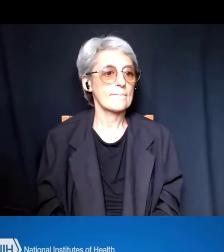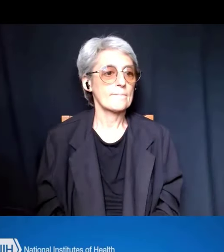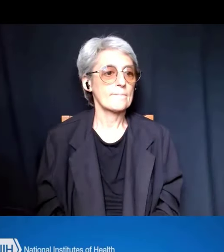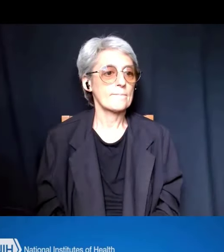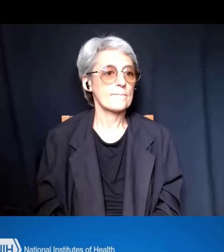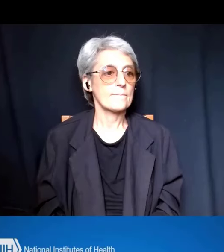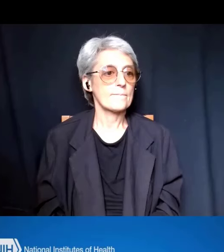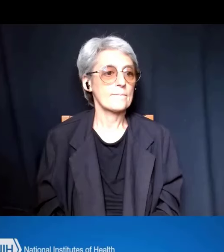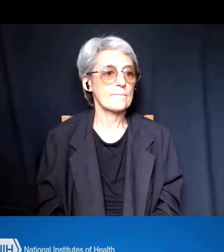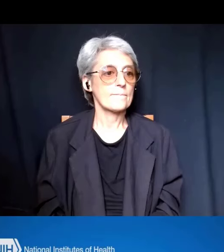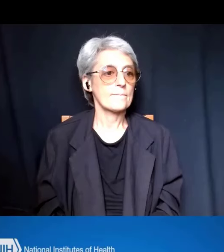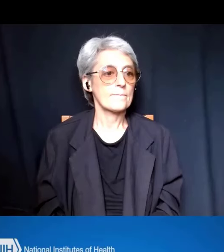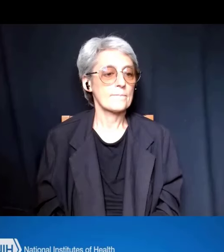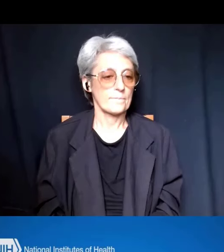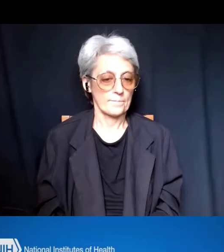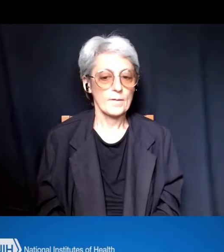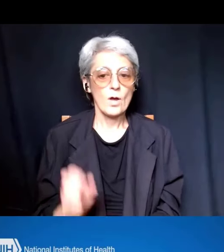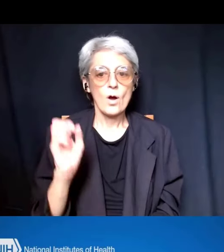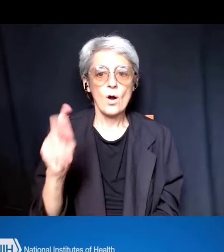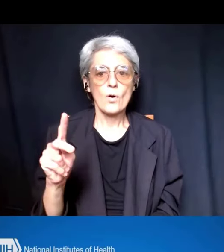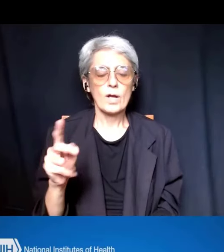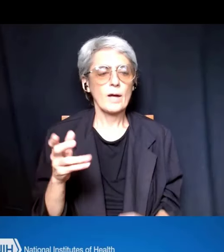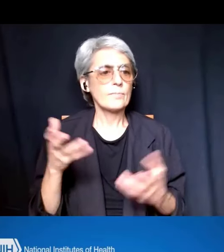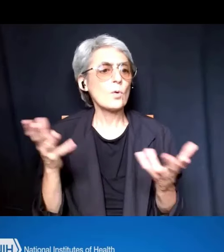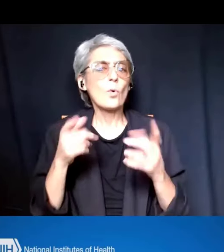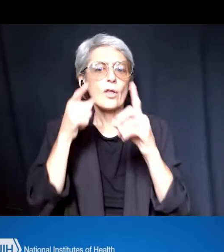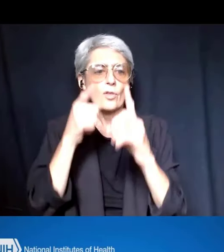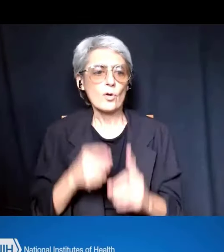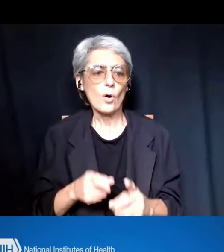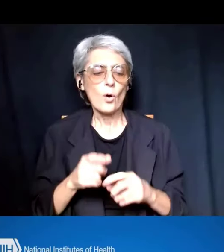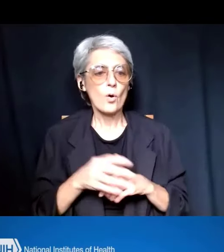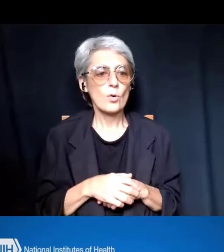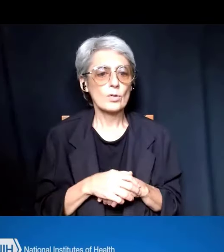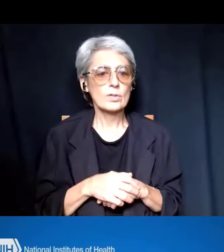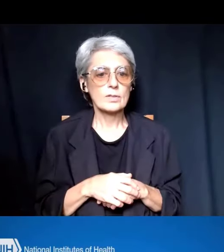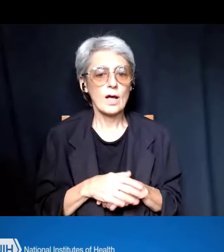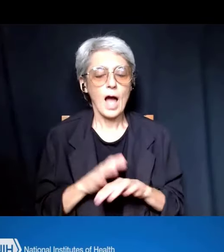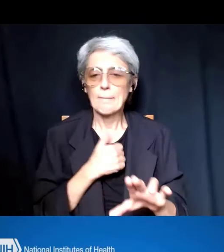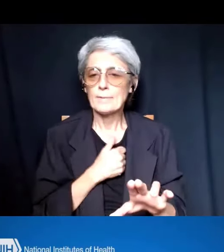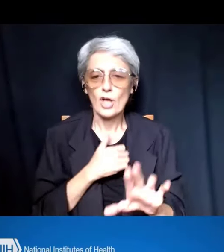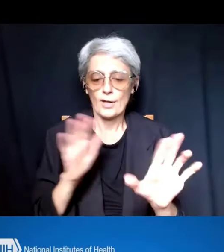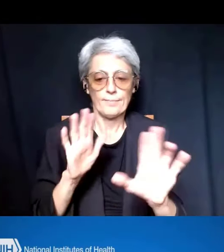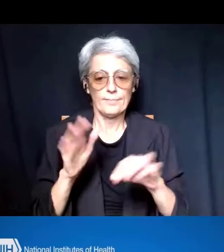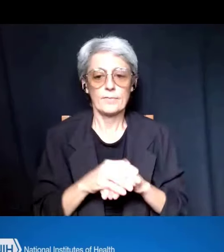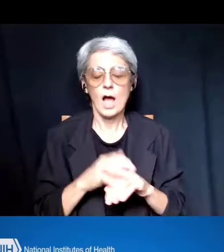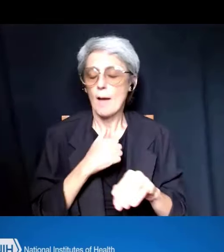All right, So, what is the goal and the -- I'm sorry, let me go back,